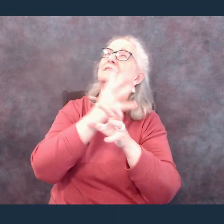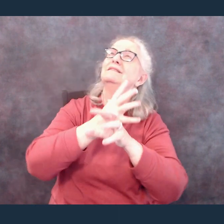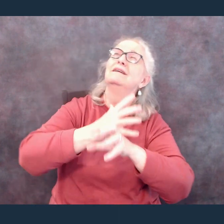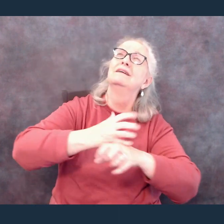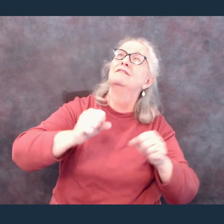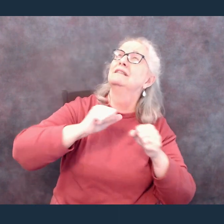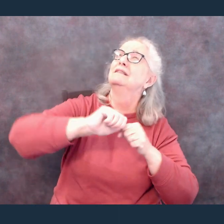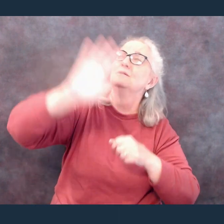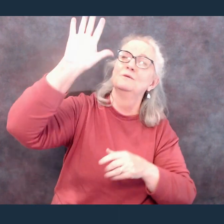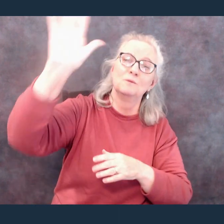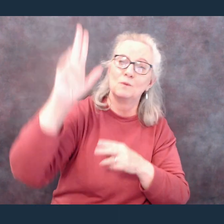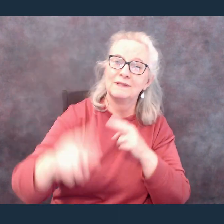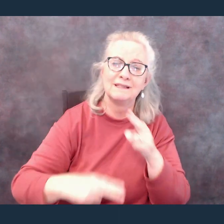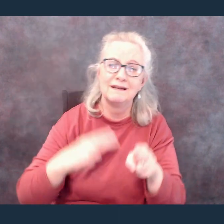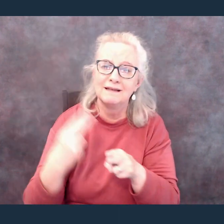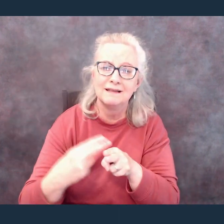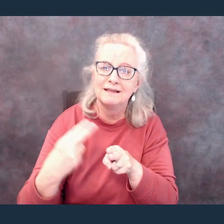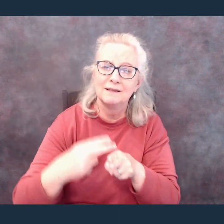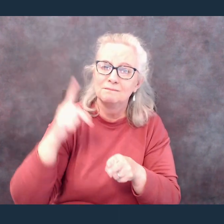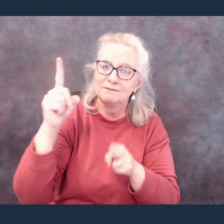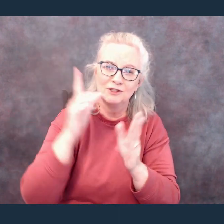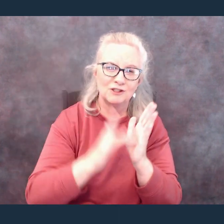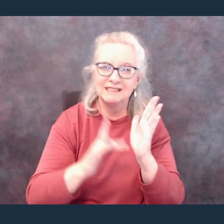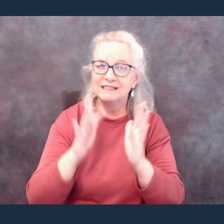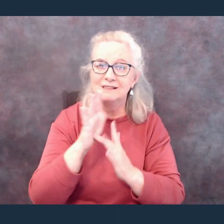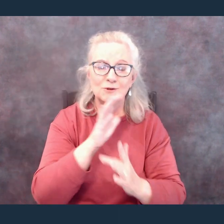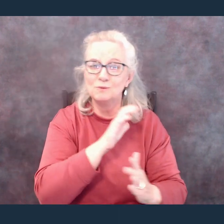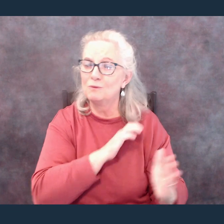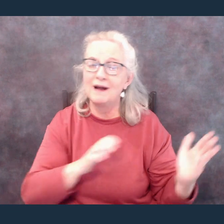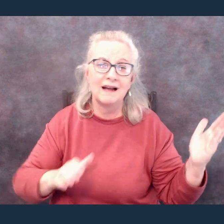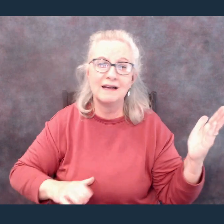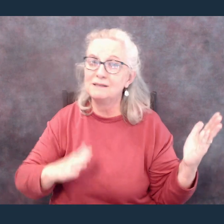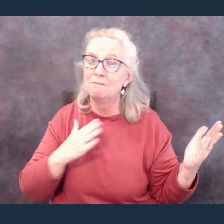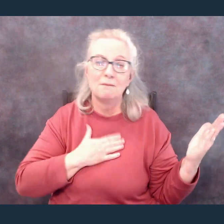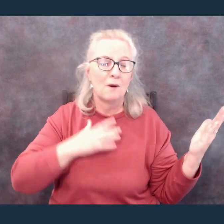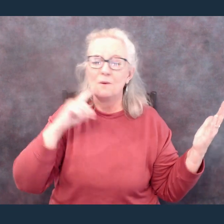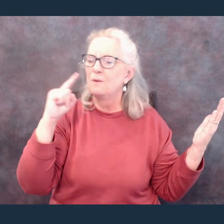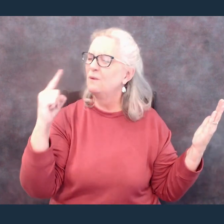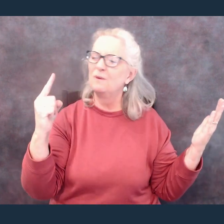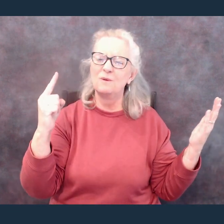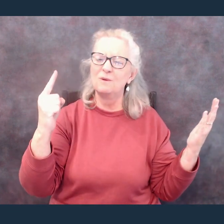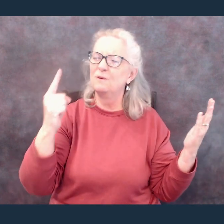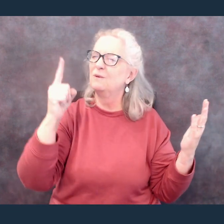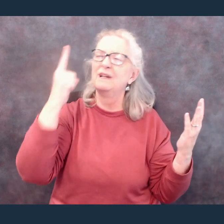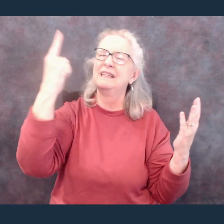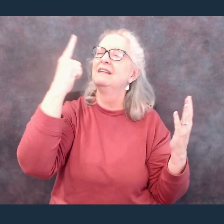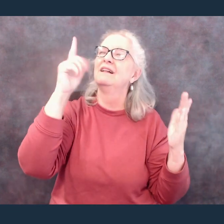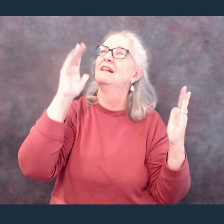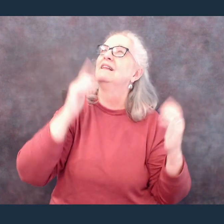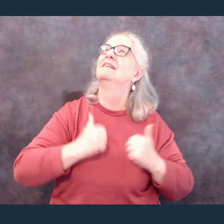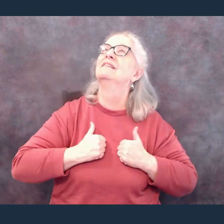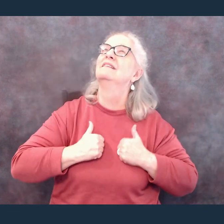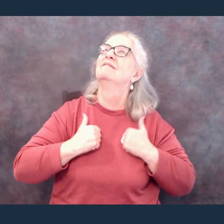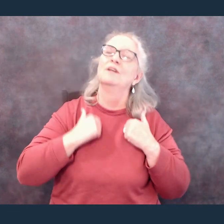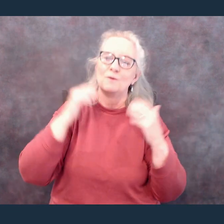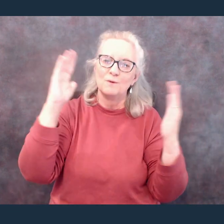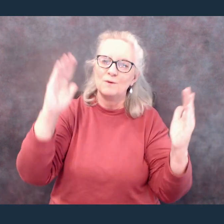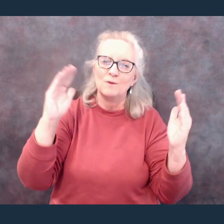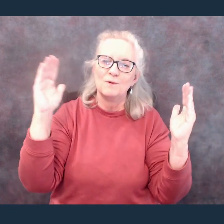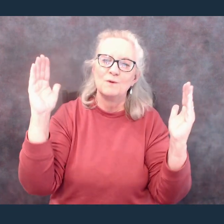Jesus Christ, my living hope